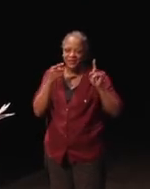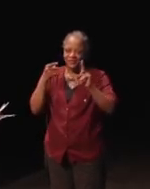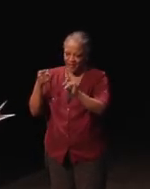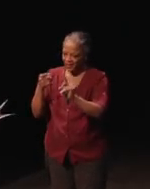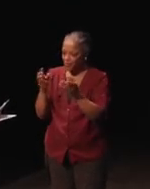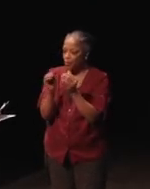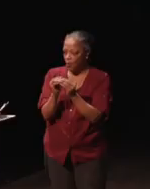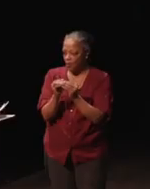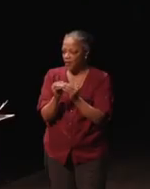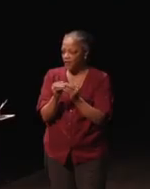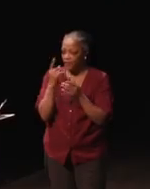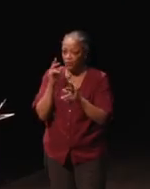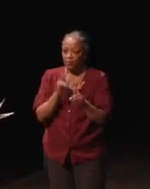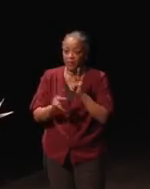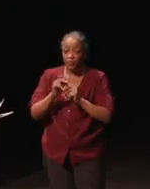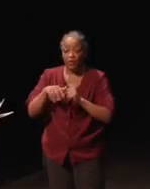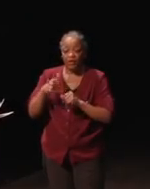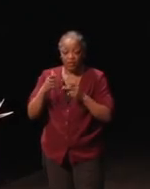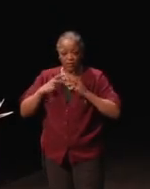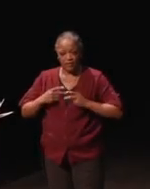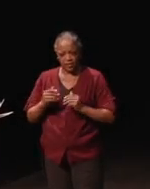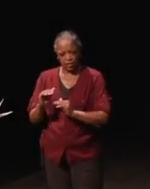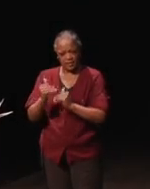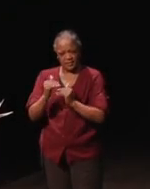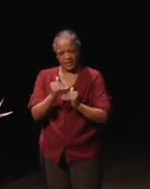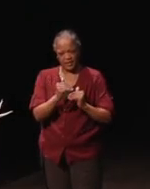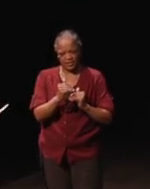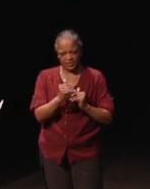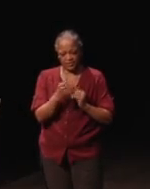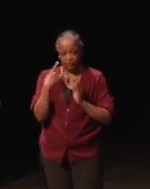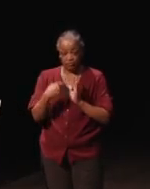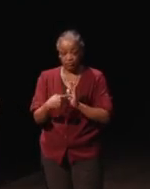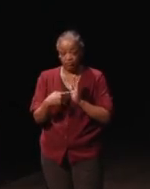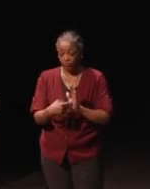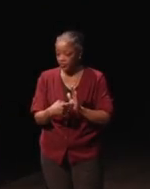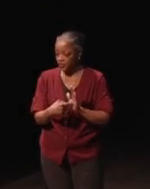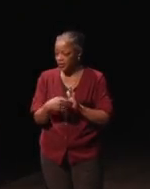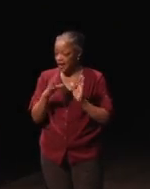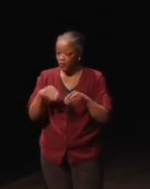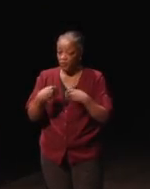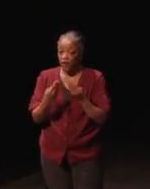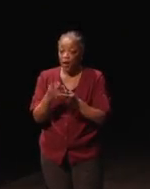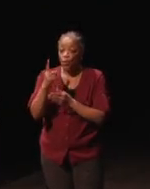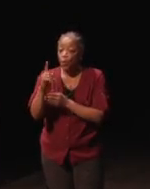for people with other physical limitations. For example, you have to provide one mode that does